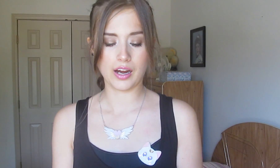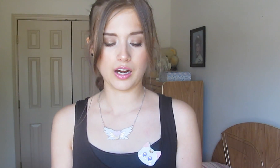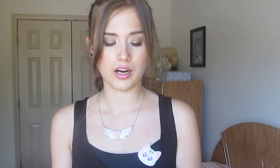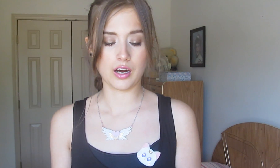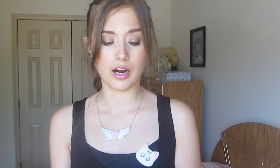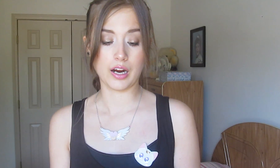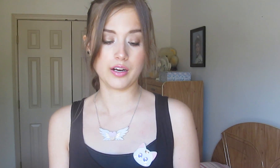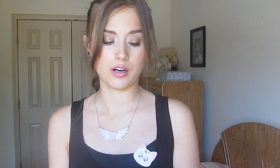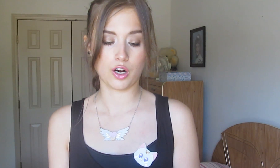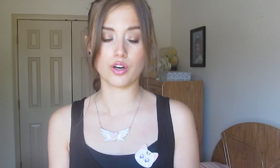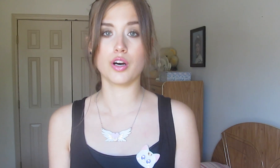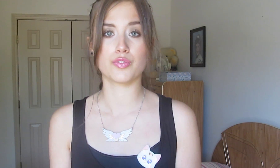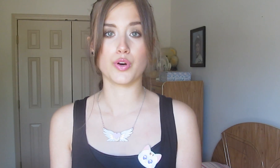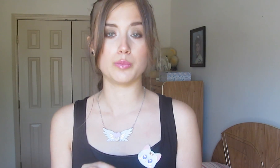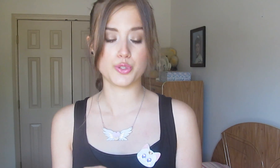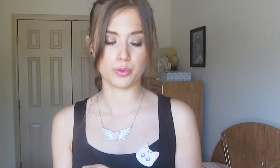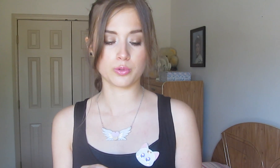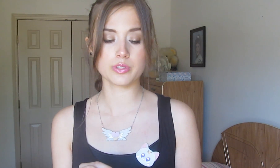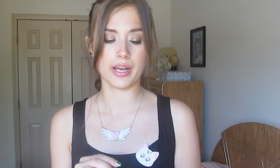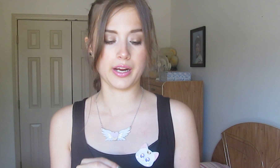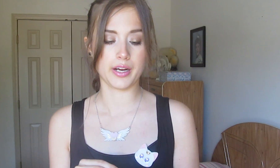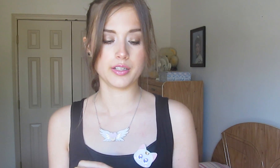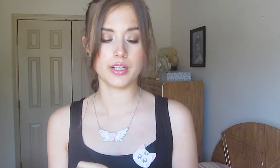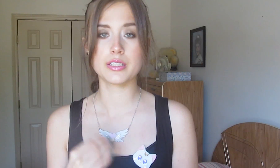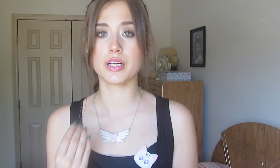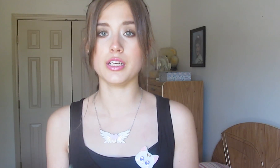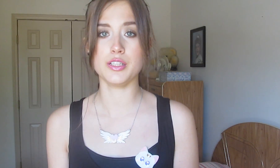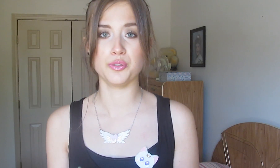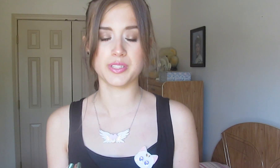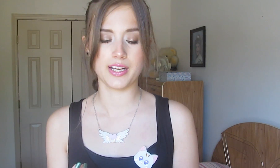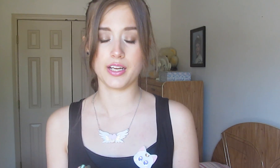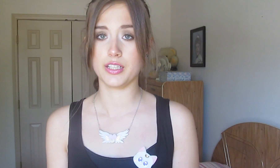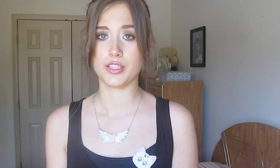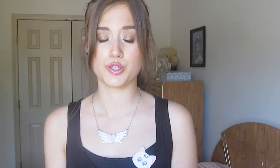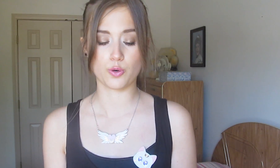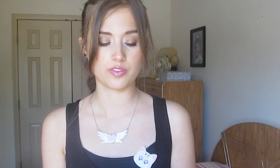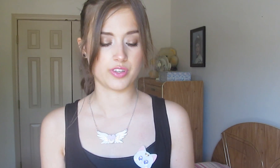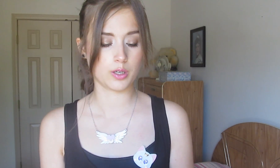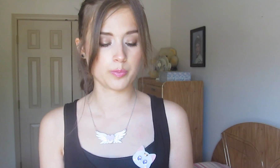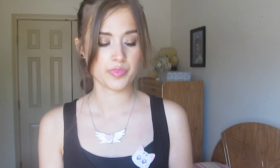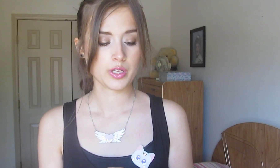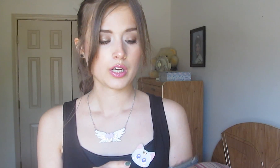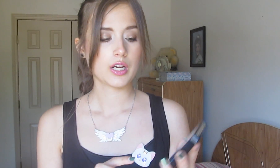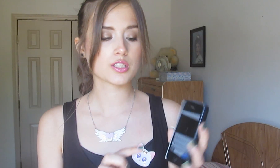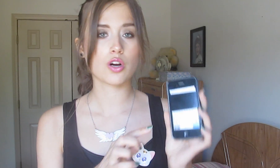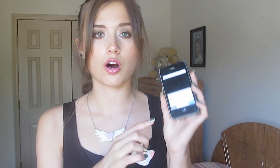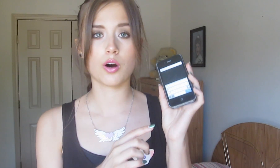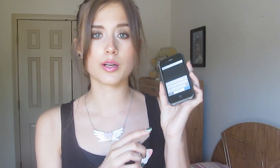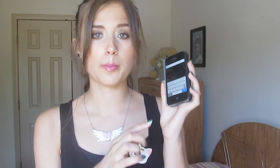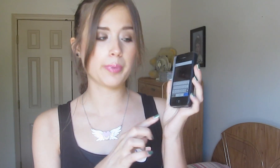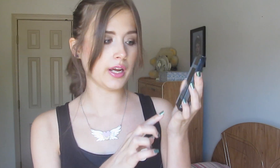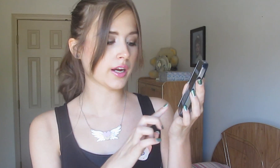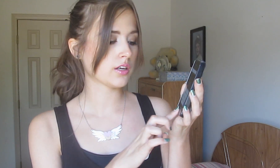I heard of from Jules and Dickie used it in his short film. It’s called Big.